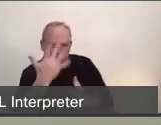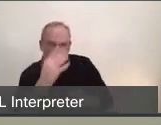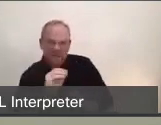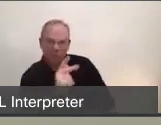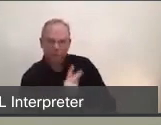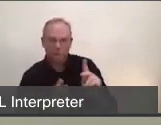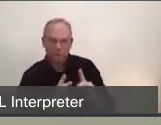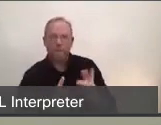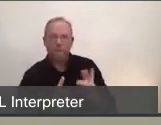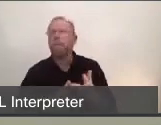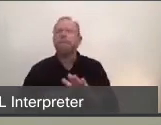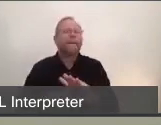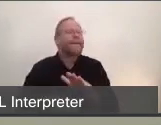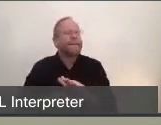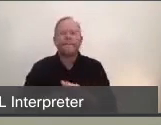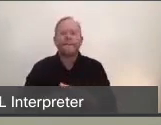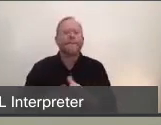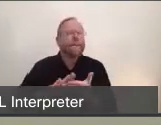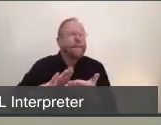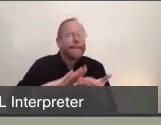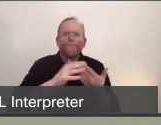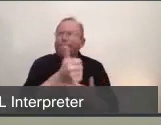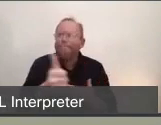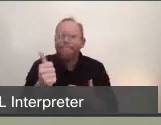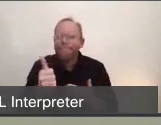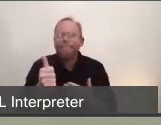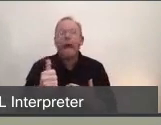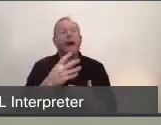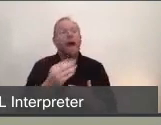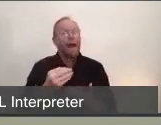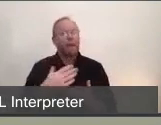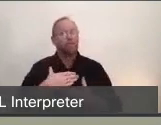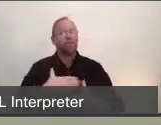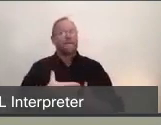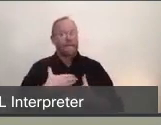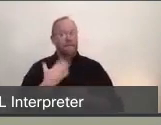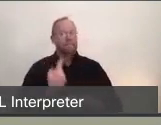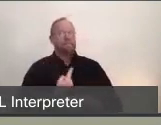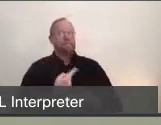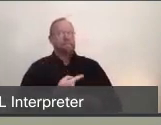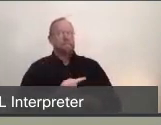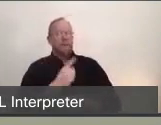and respiratory etiquette will be critical throughout the summer. And I can't enforce enough